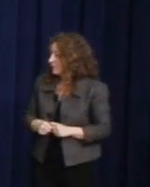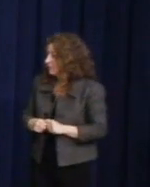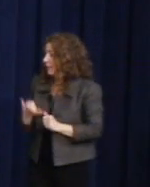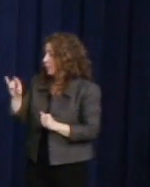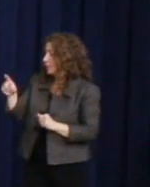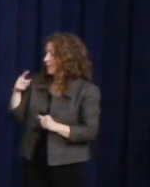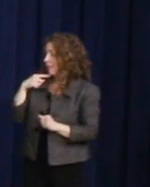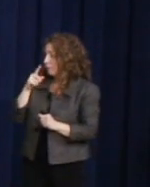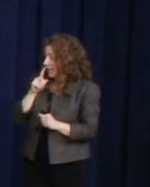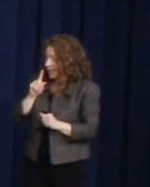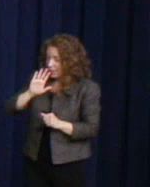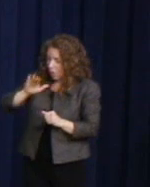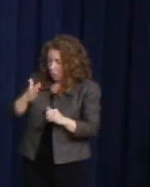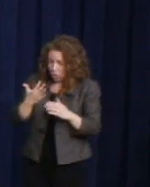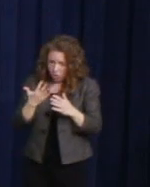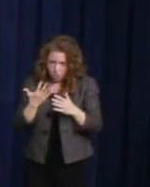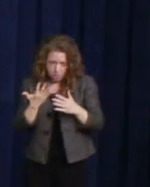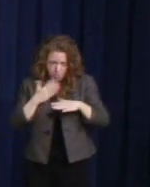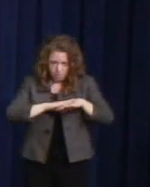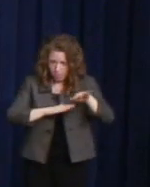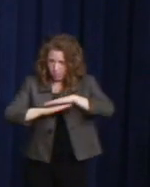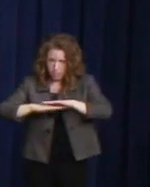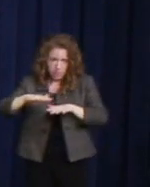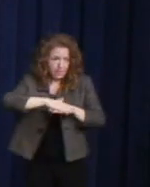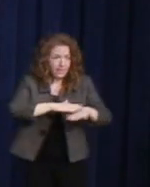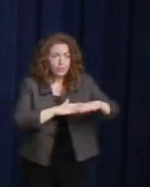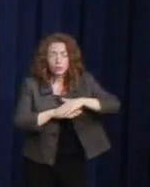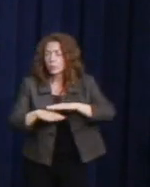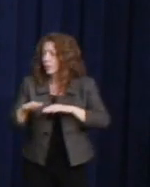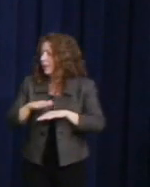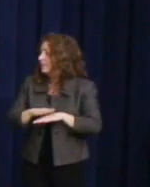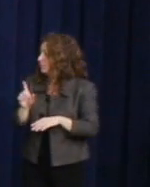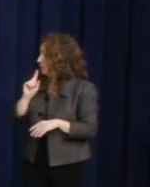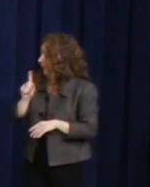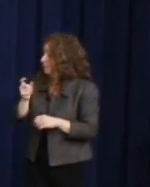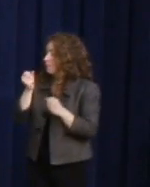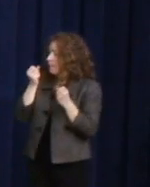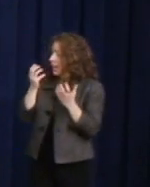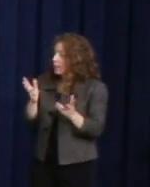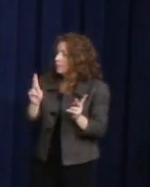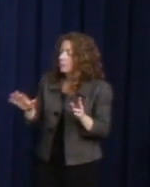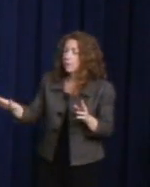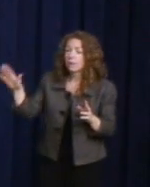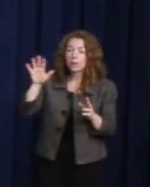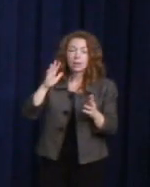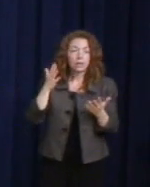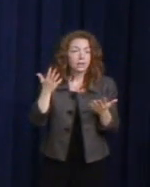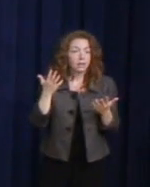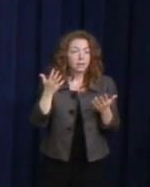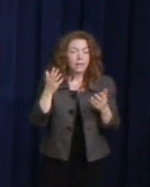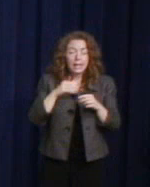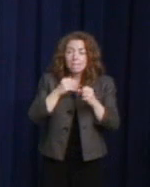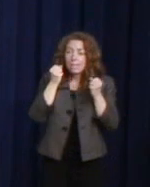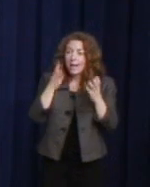So, for so many people, for so many reasons, and so many parts of the world, Stuart Milk, you are a hero.